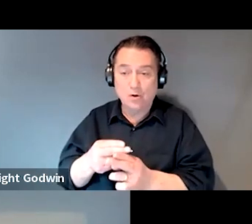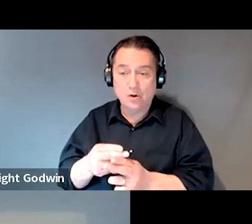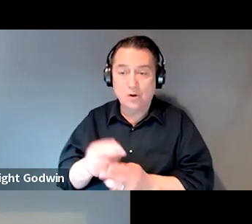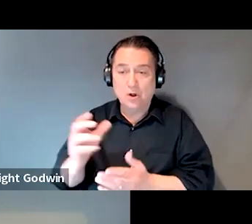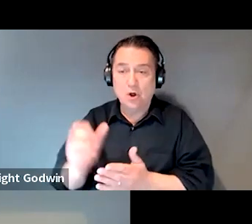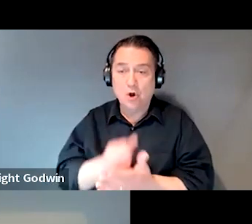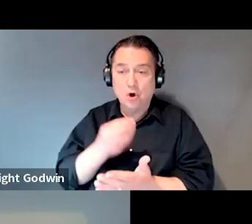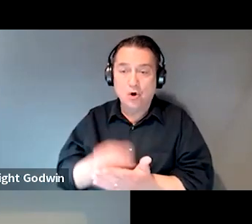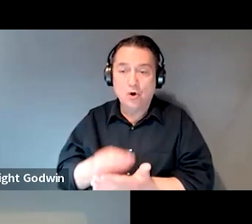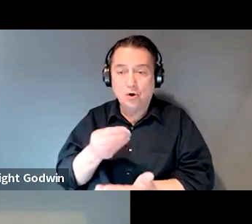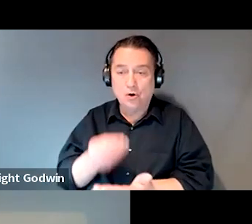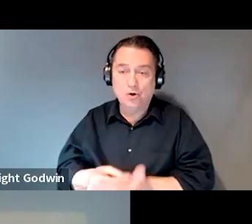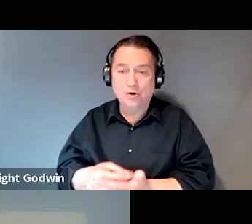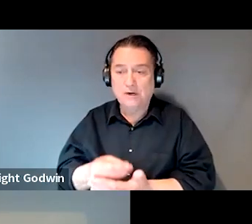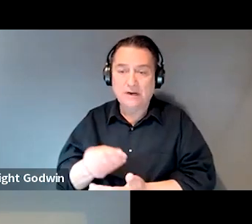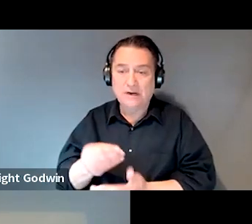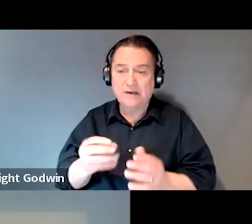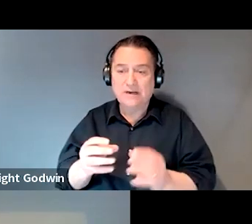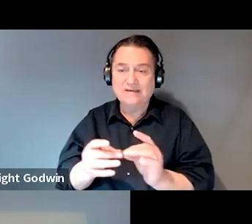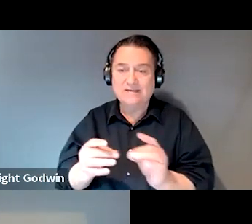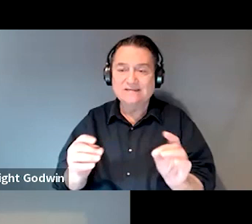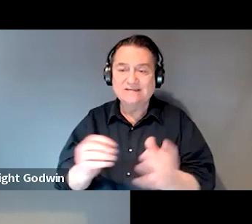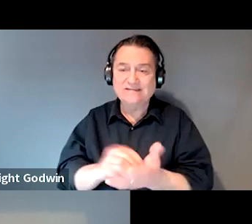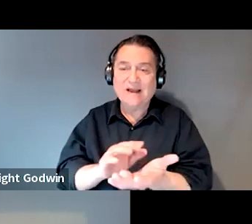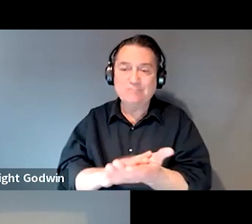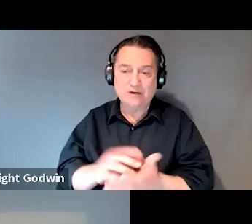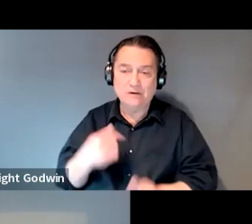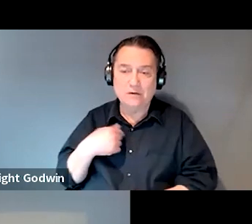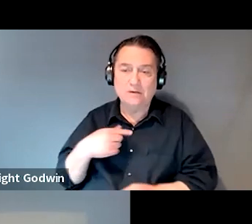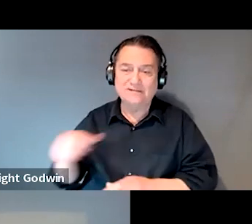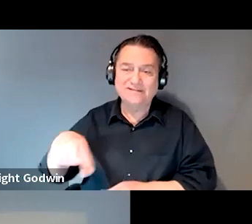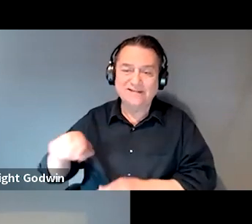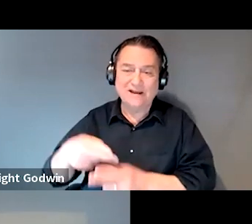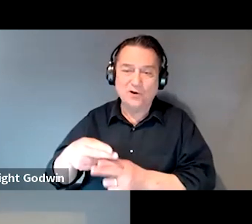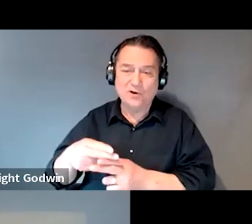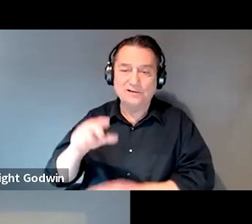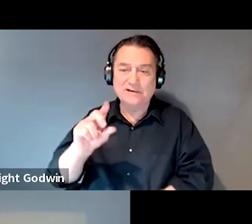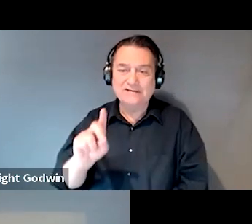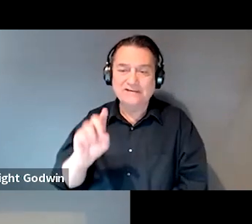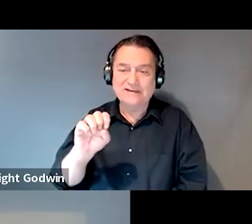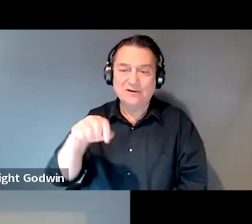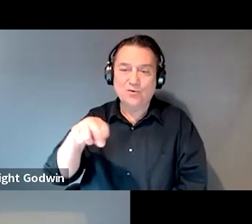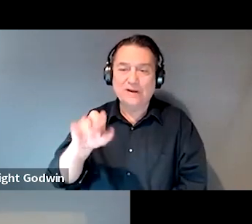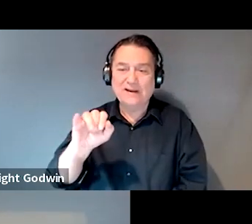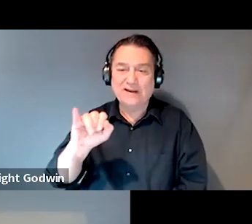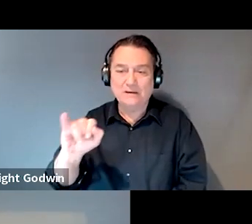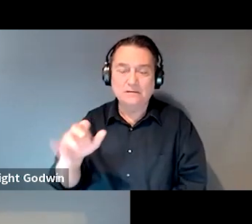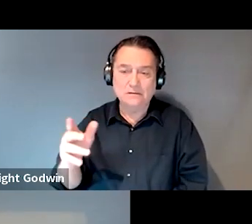they call it a DEQY, and we do that because we kind of build in a segment where we're going over their work history.